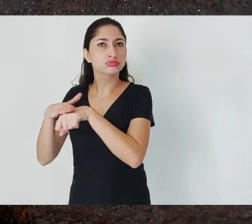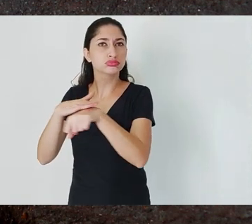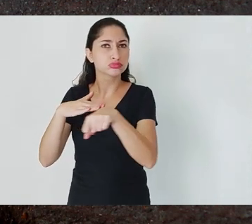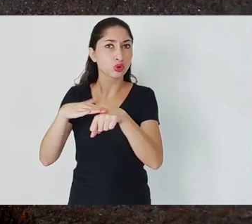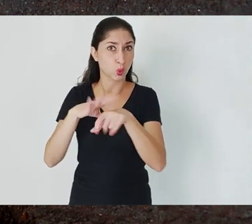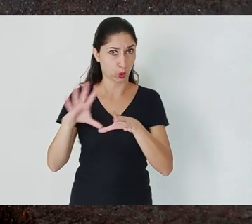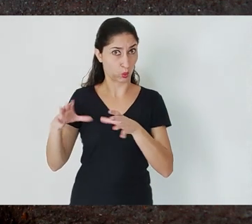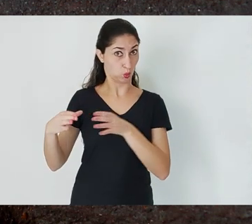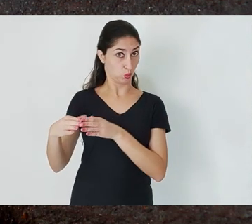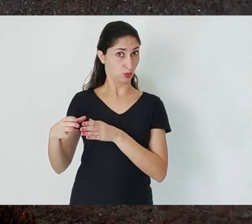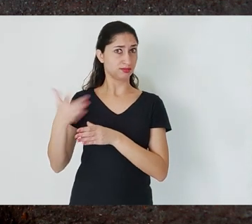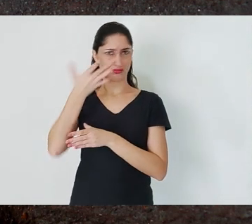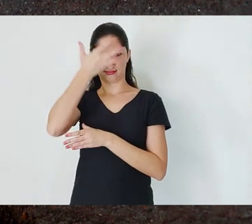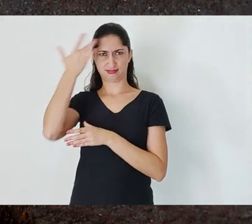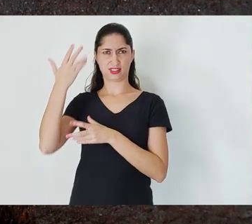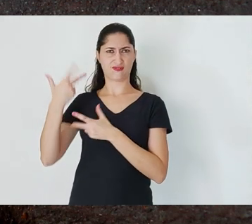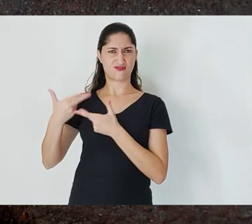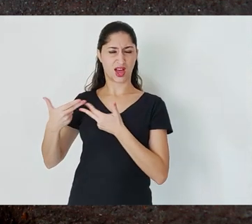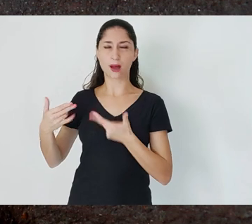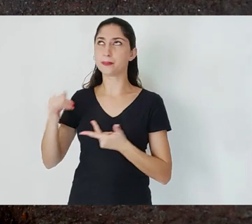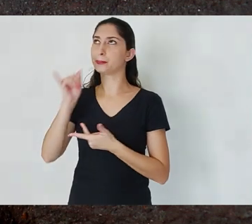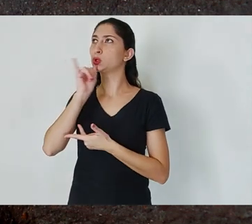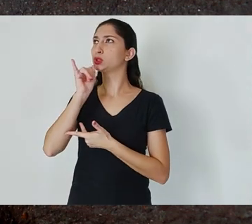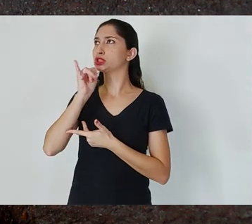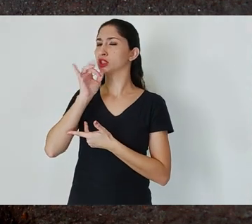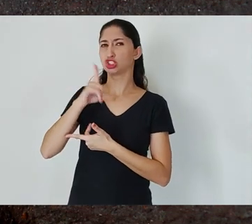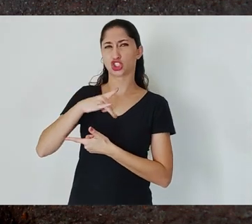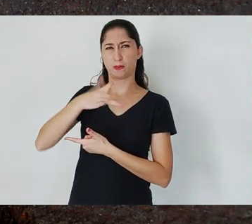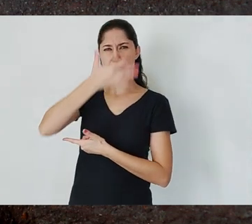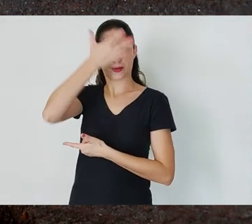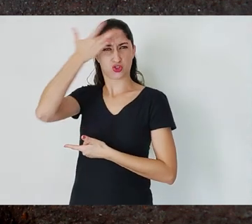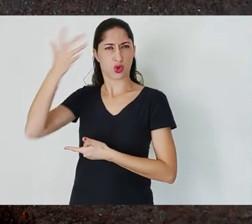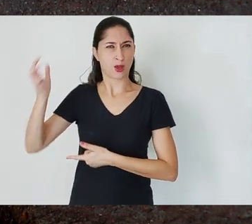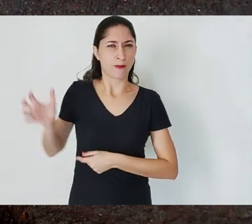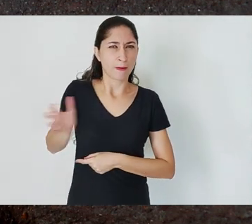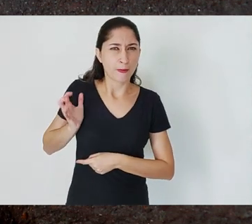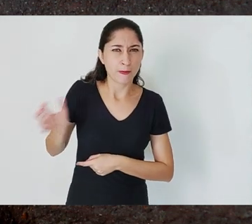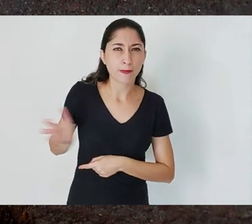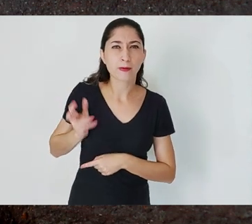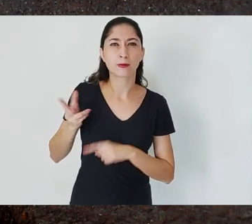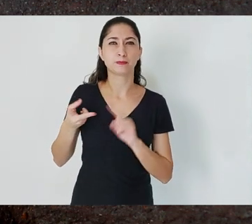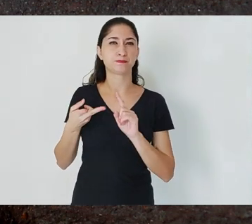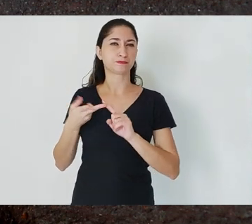group that involved rich people, government officials,